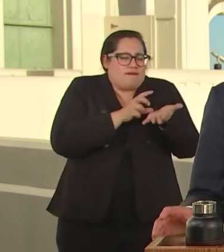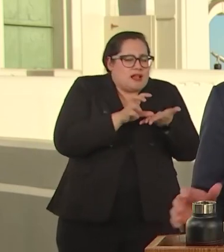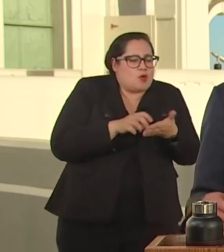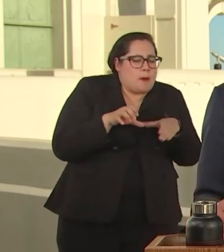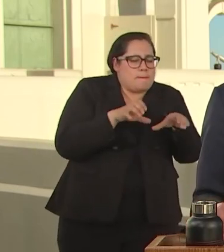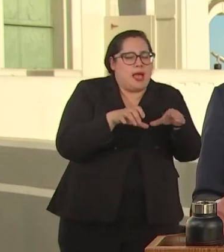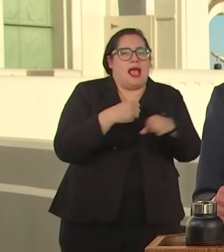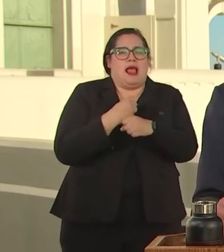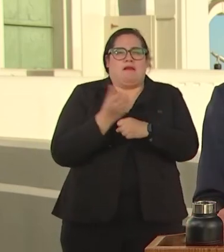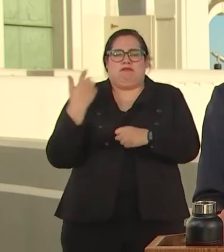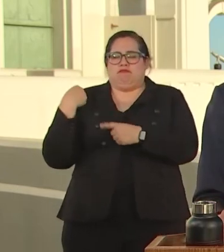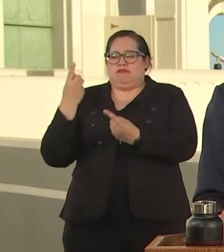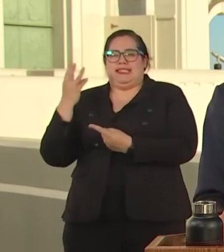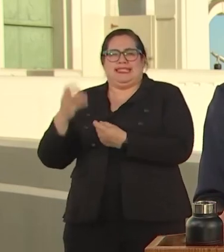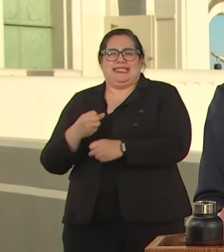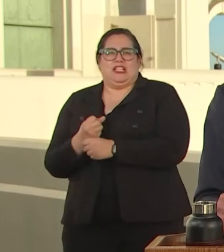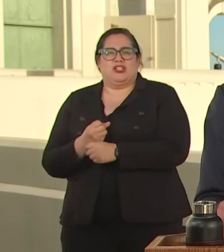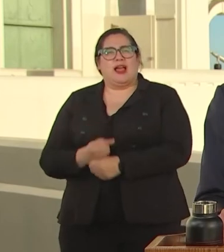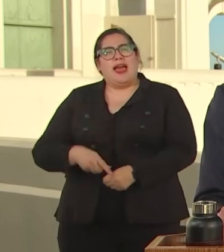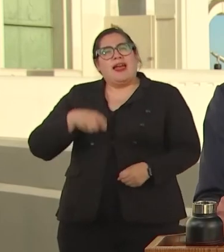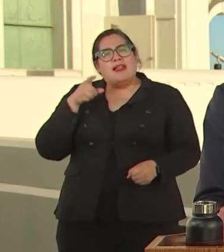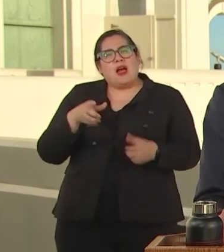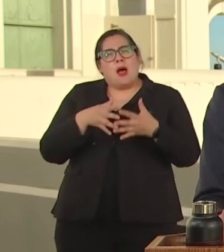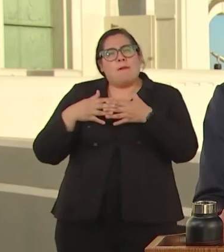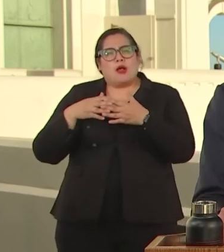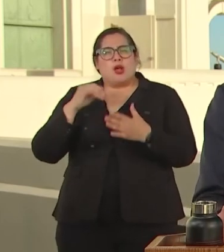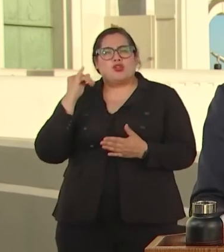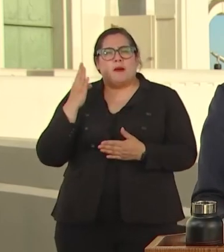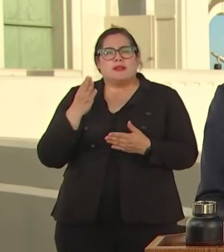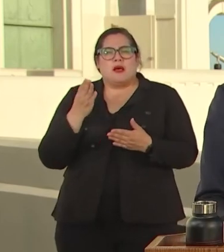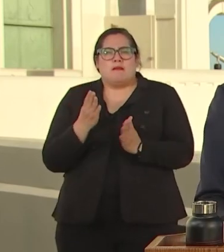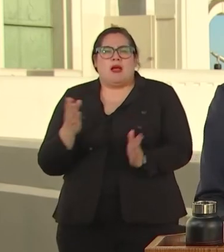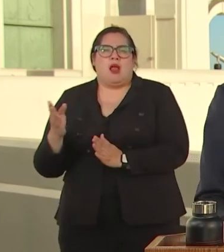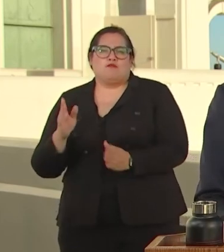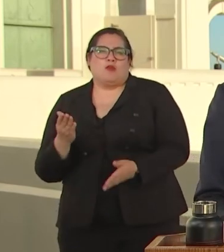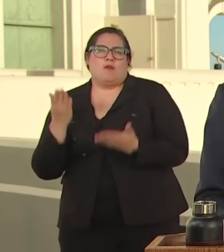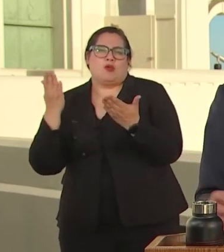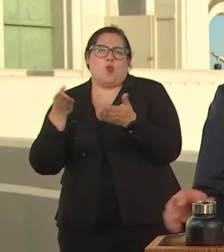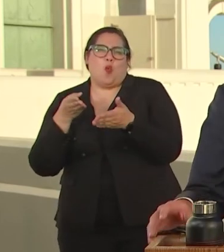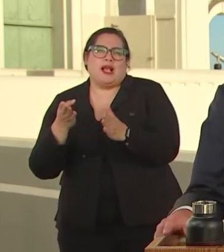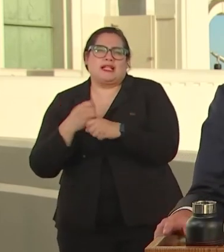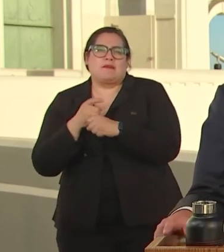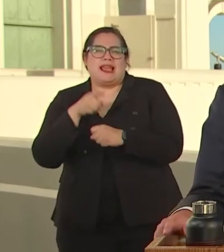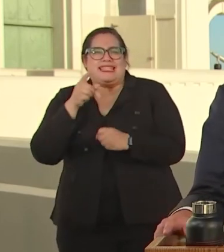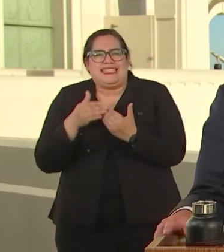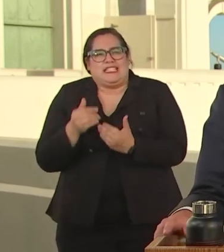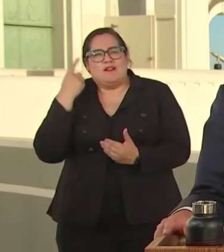FOR CITIES TO PROVIDE MUNICIPAL BROADBAND AND HERE IN THE CITY